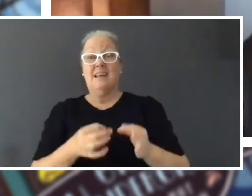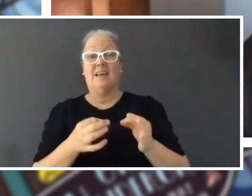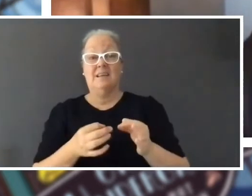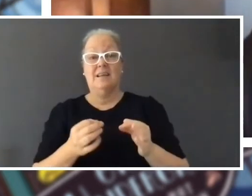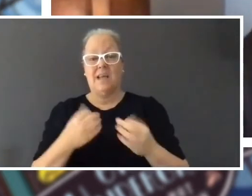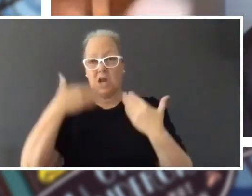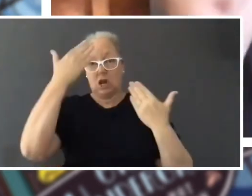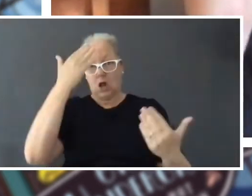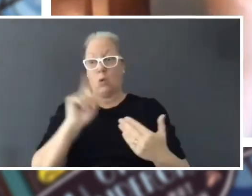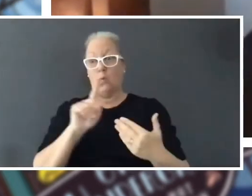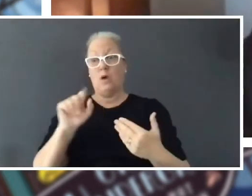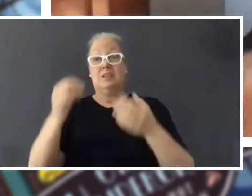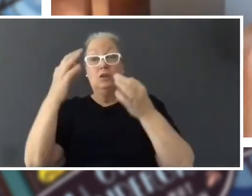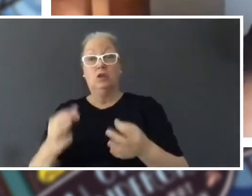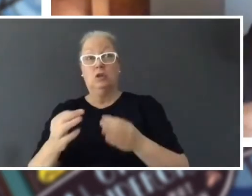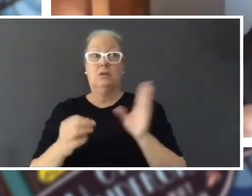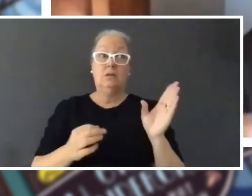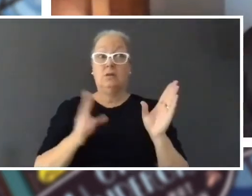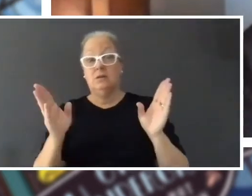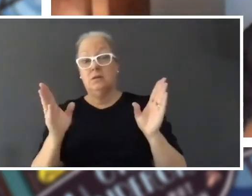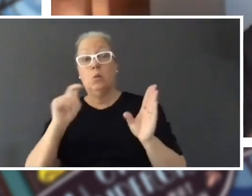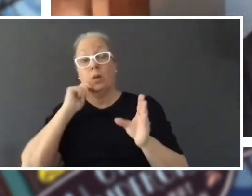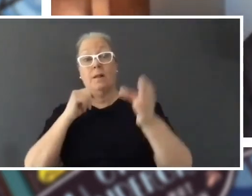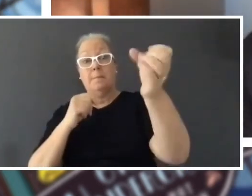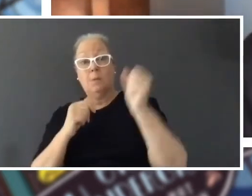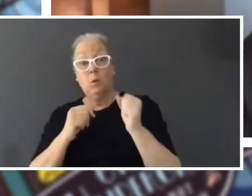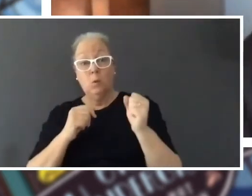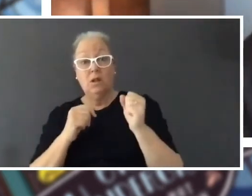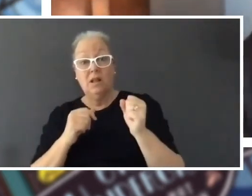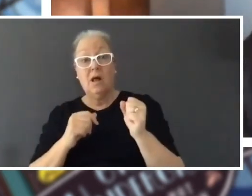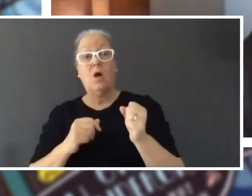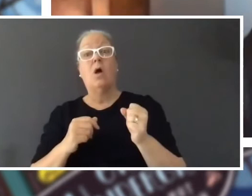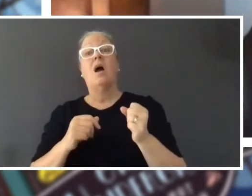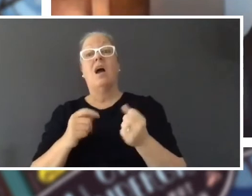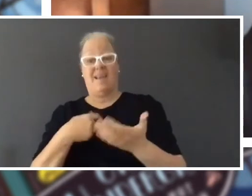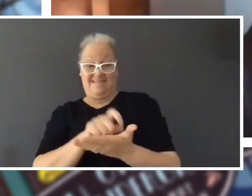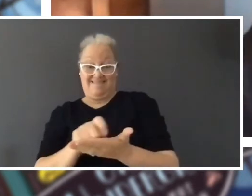to make, I didn't know whether he would pull the lever or not pull the lever until I actually wrote that scene and I wrote